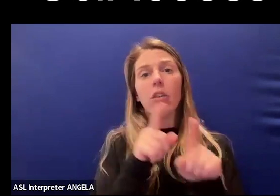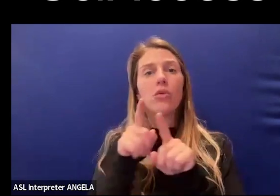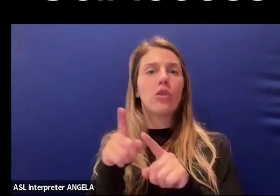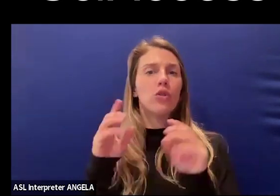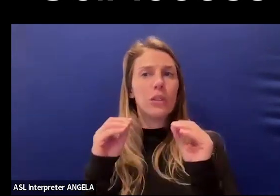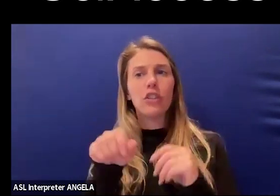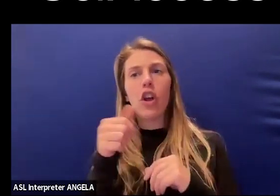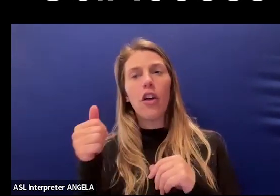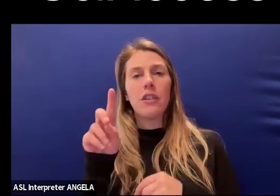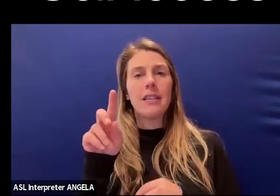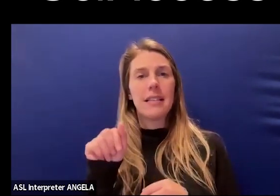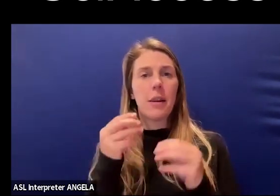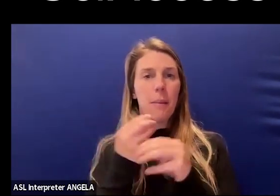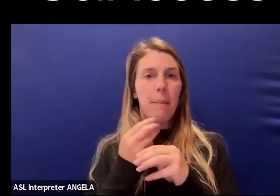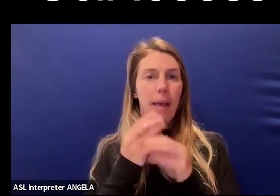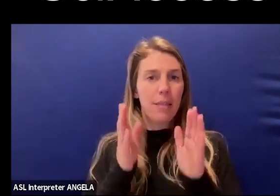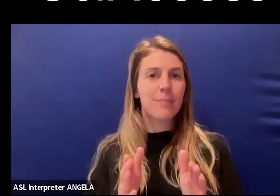other disabled mathematicians.